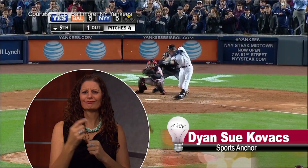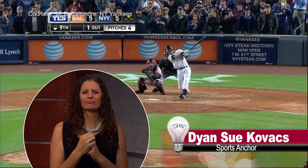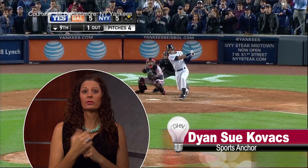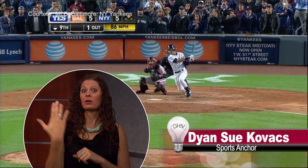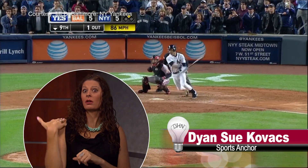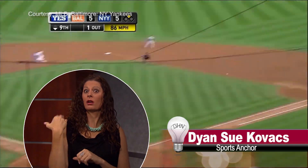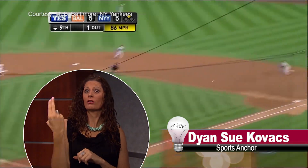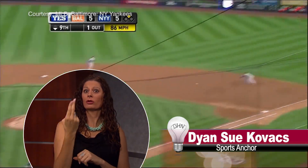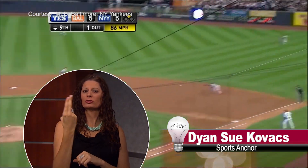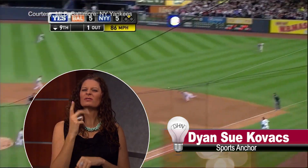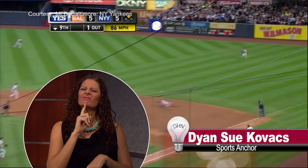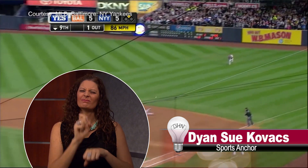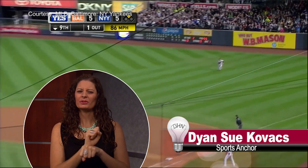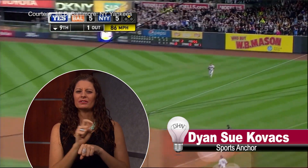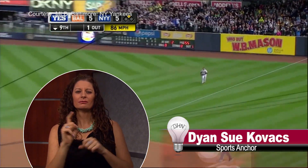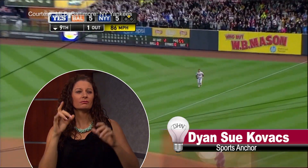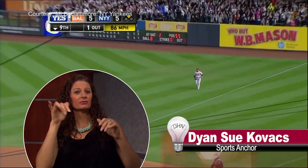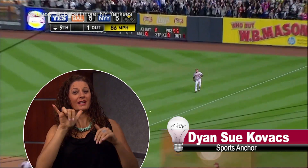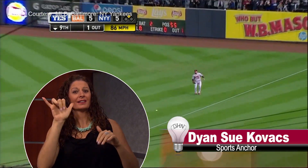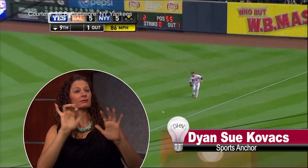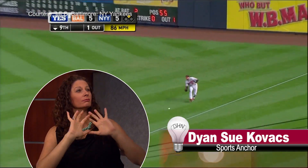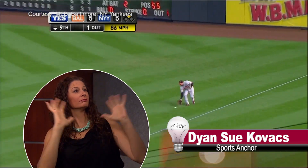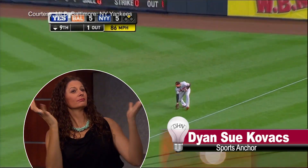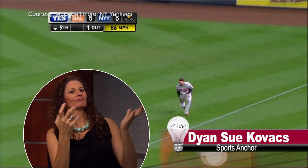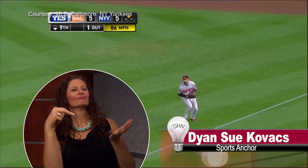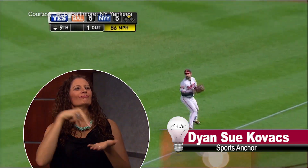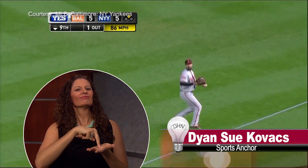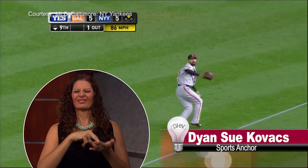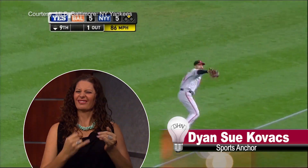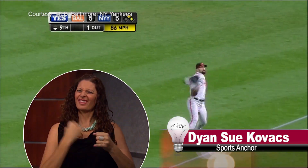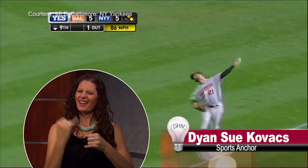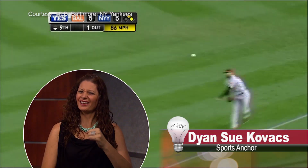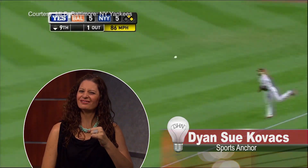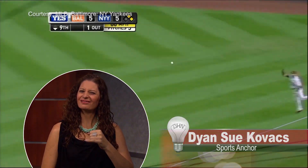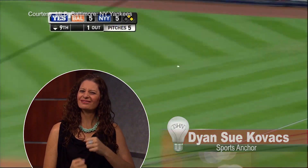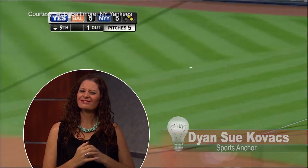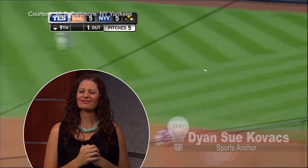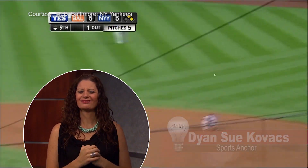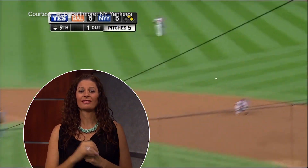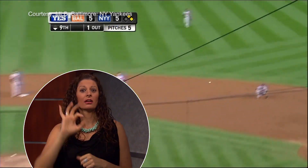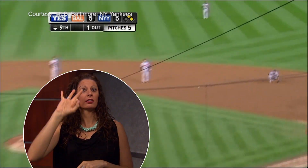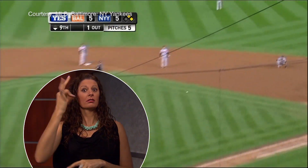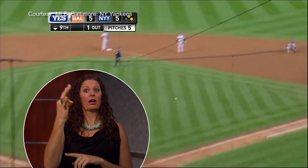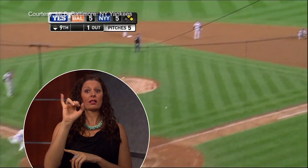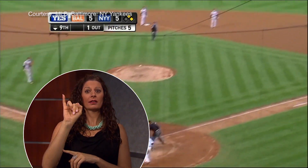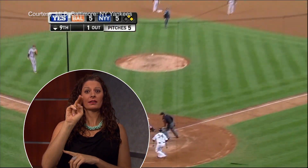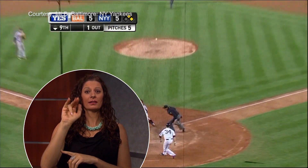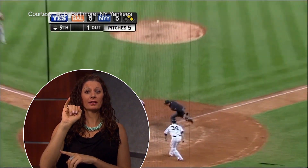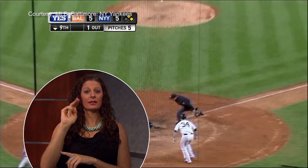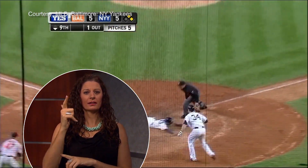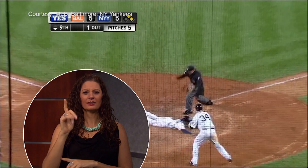at Yankee Stadium, where he played for 20 years. He hit a single at his last at bat